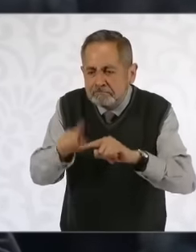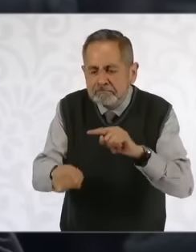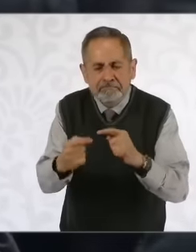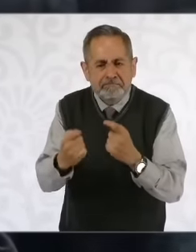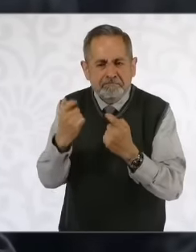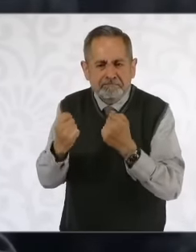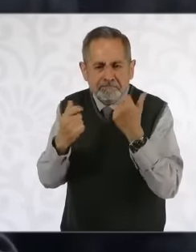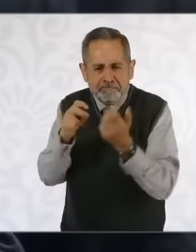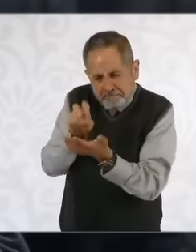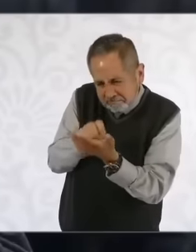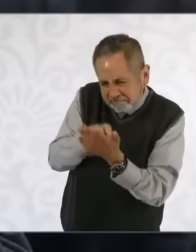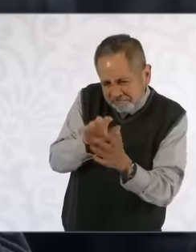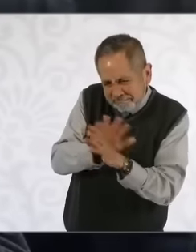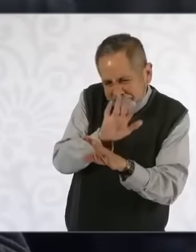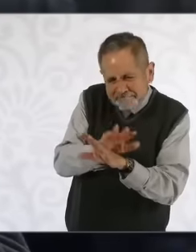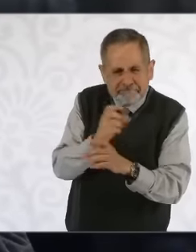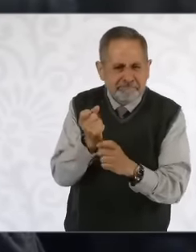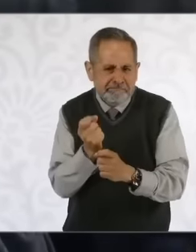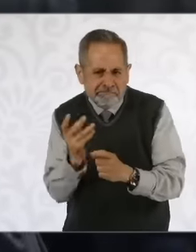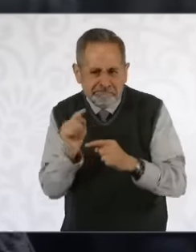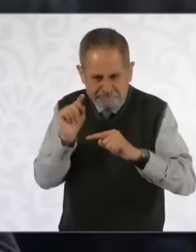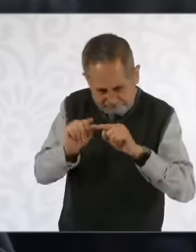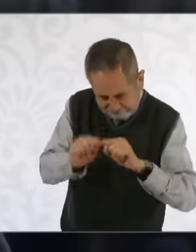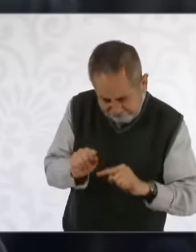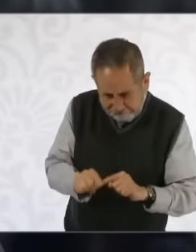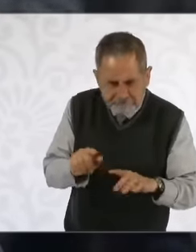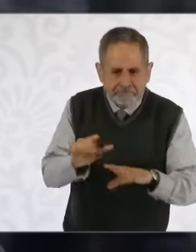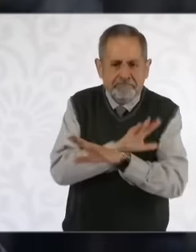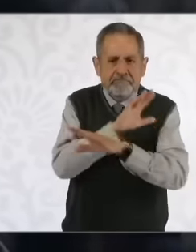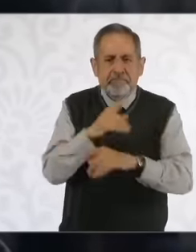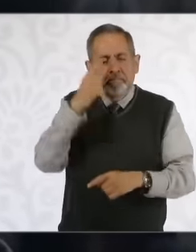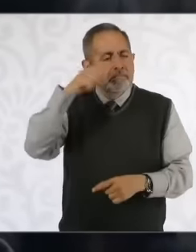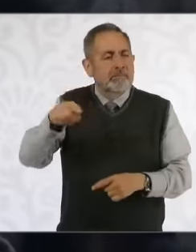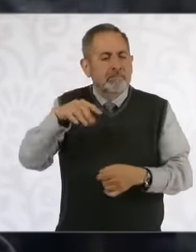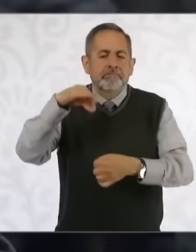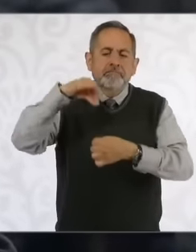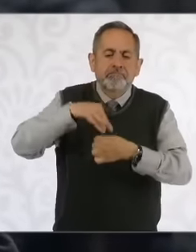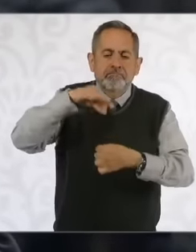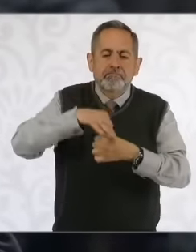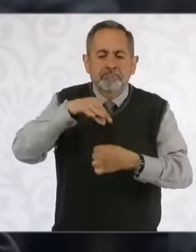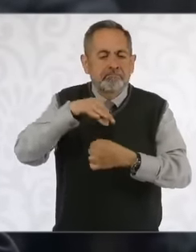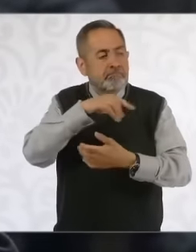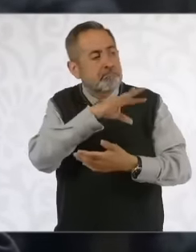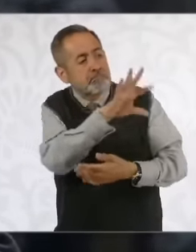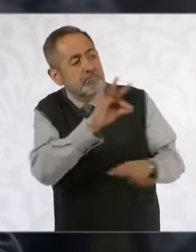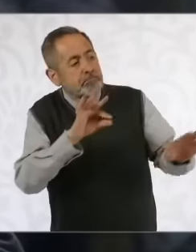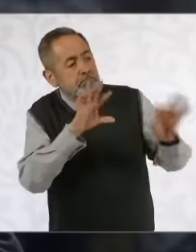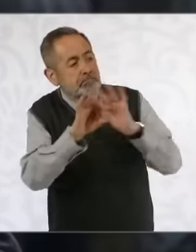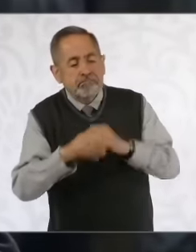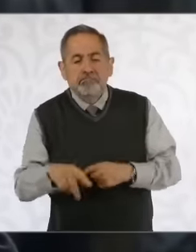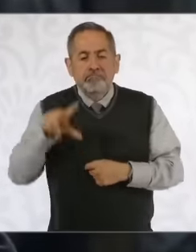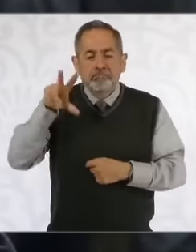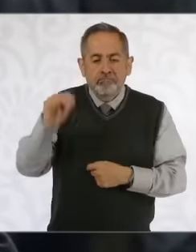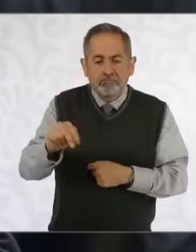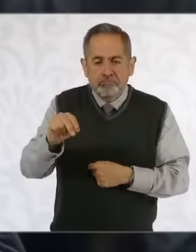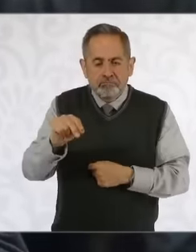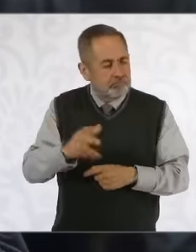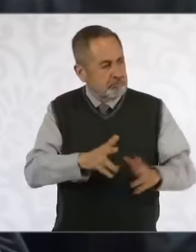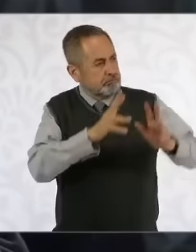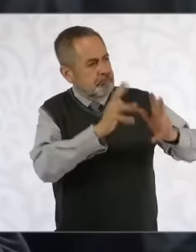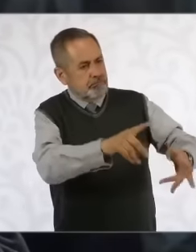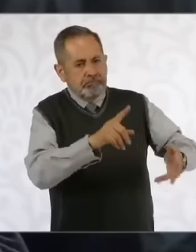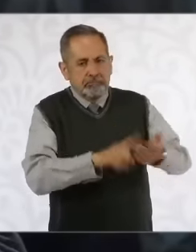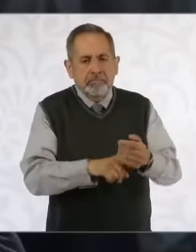modify the fact that there is no election of judges, magistrates, it will remain in